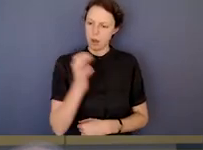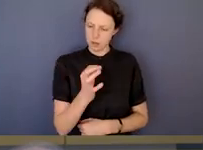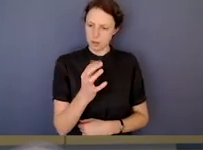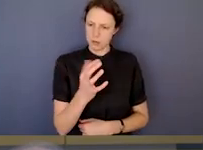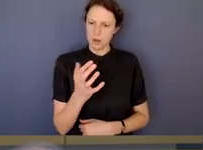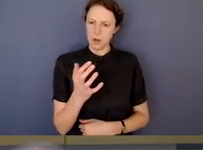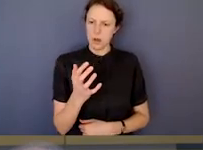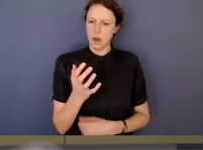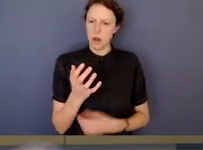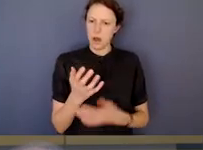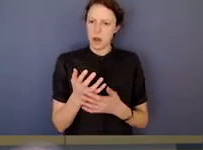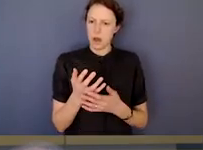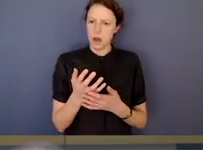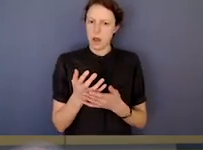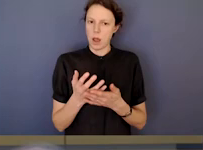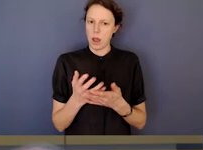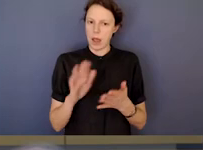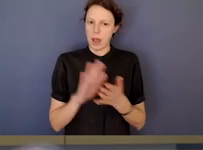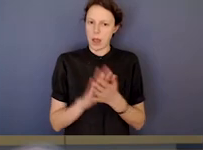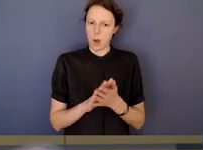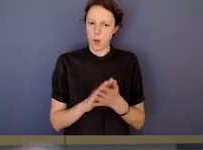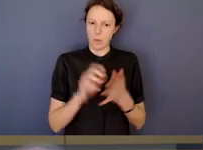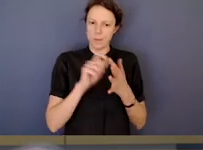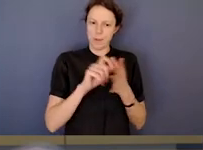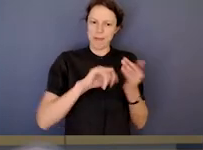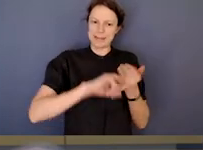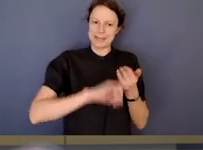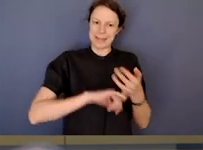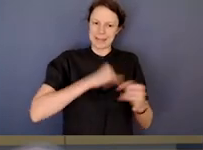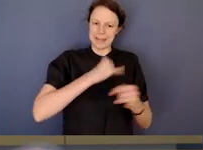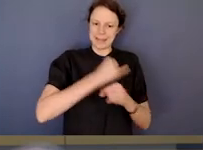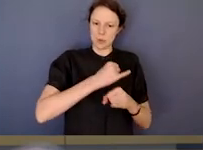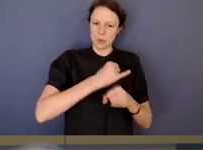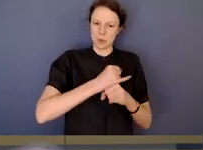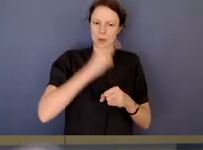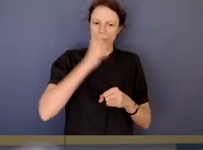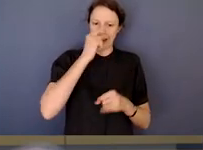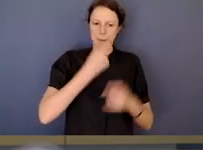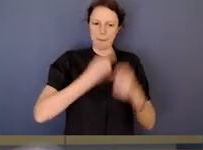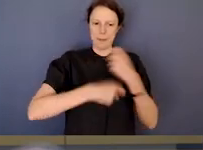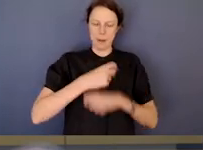the panelists about what are the steps to returning our public sector institutions to more robust